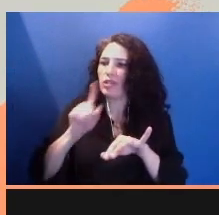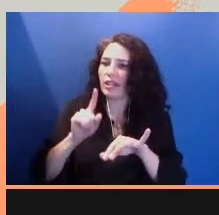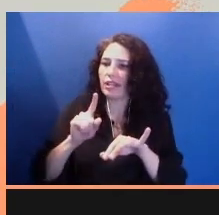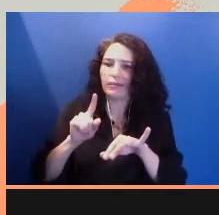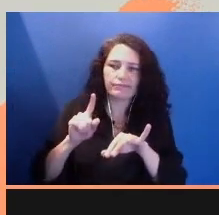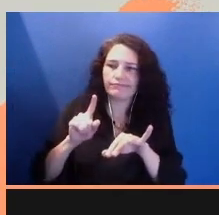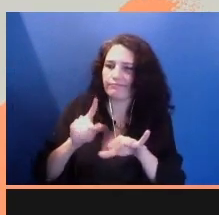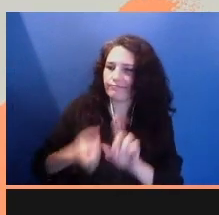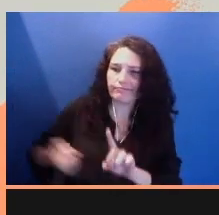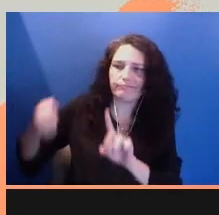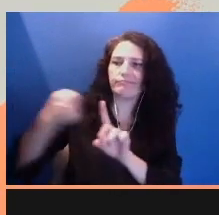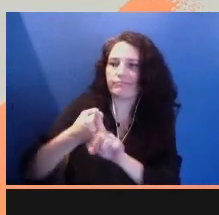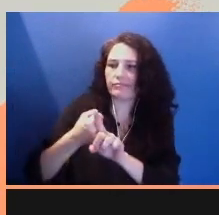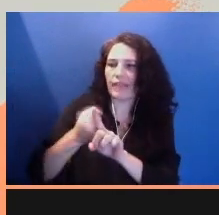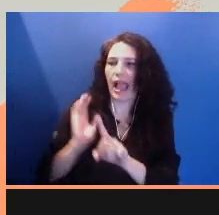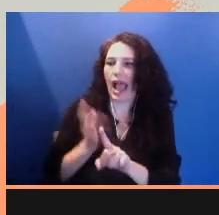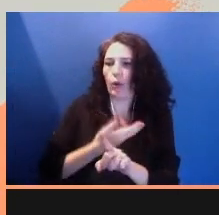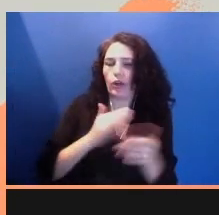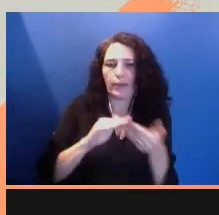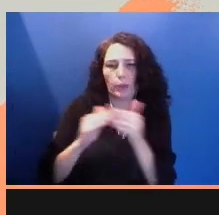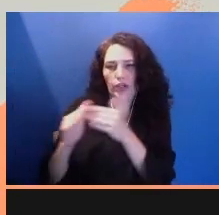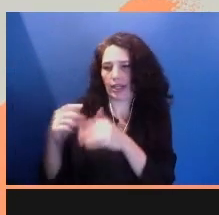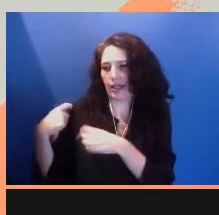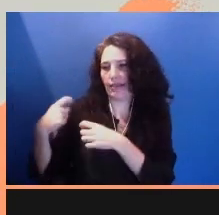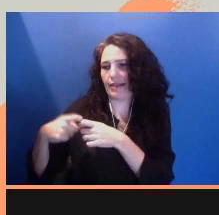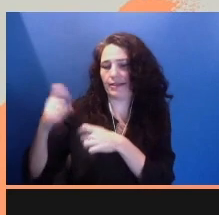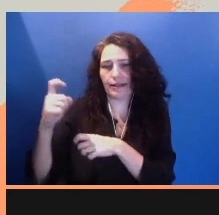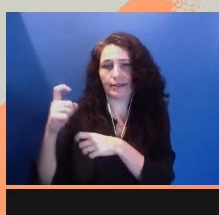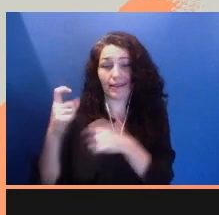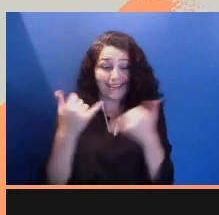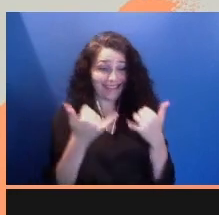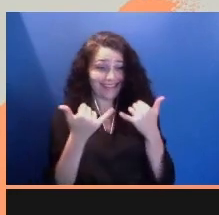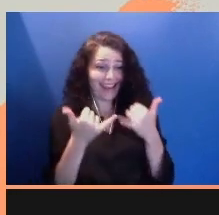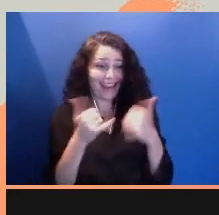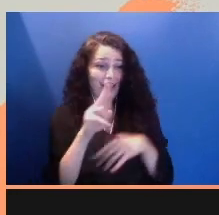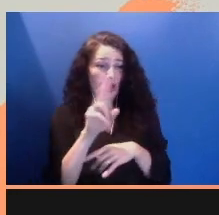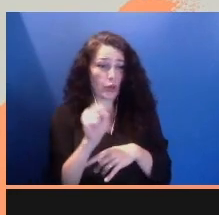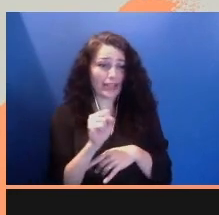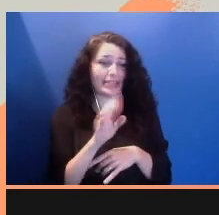Today in the US, speaking Spanish or existing while Brown